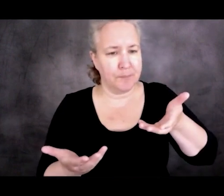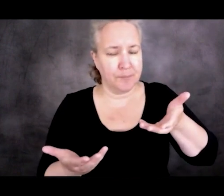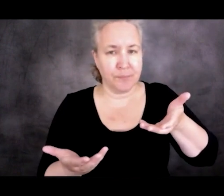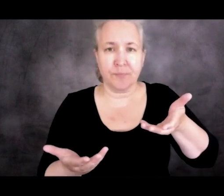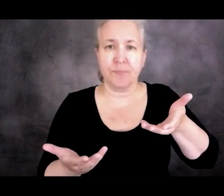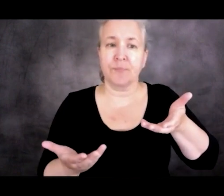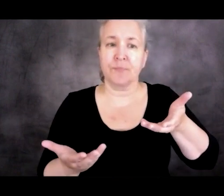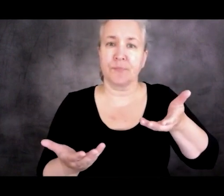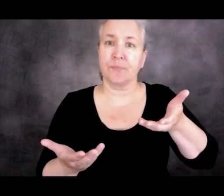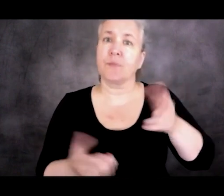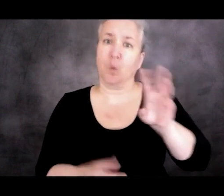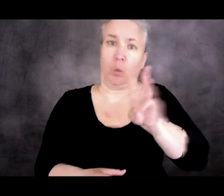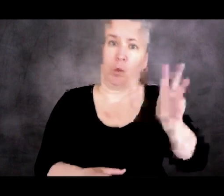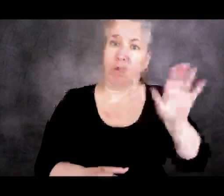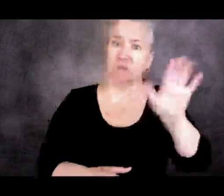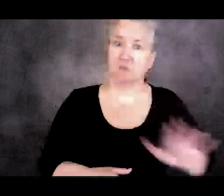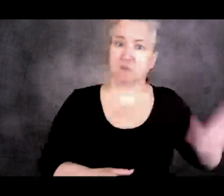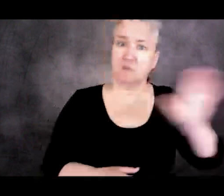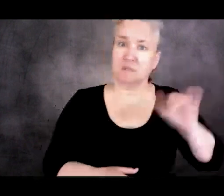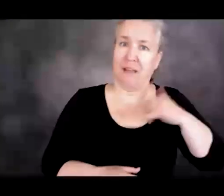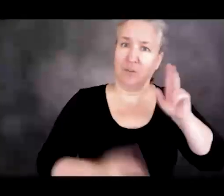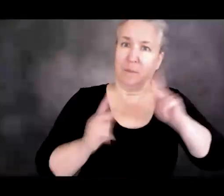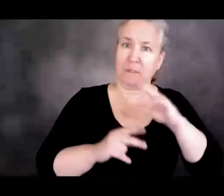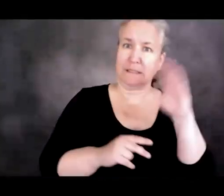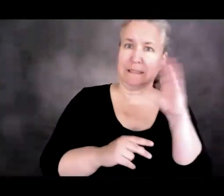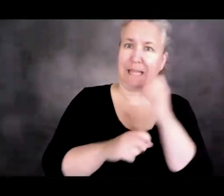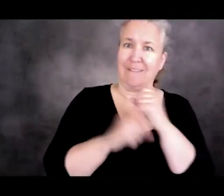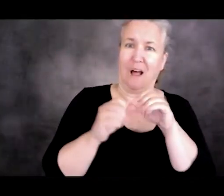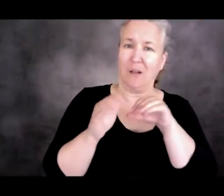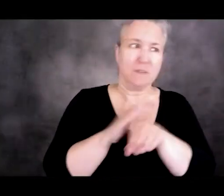in the West, in particular the OECD countries, why does that trigger a backlash?